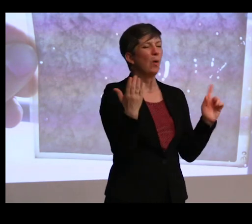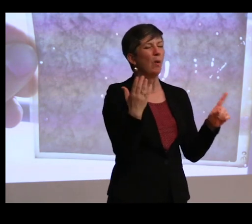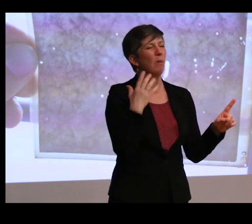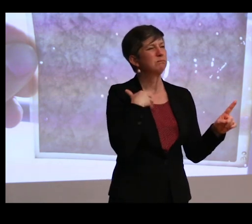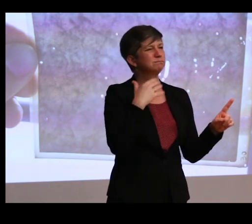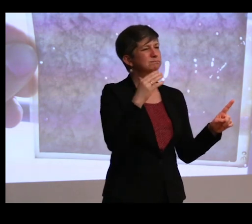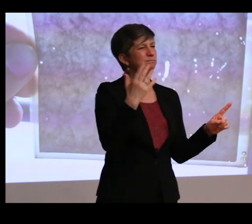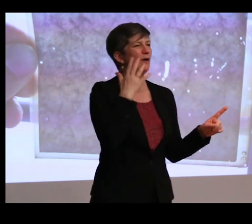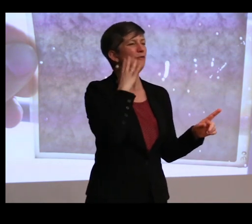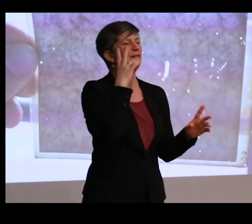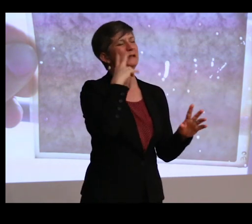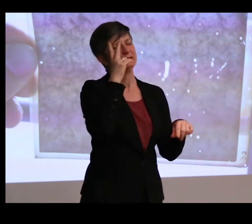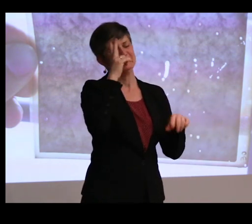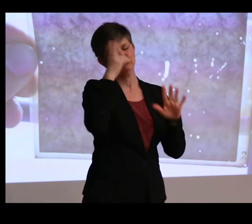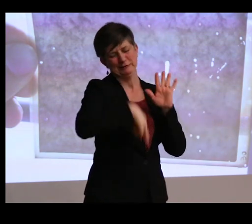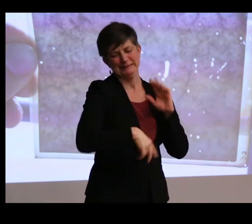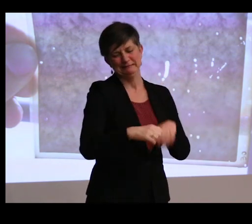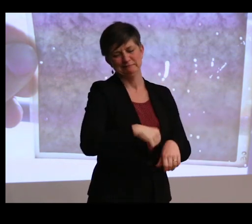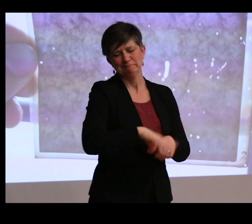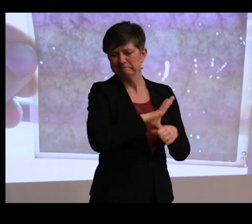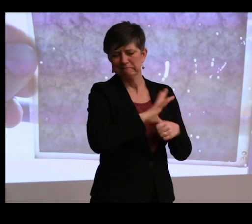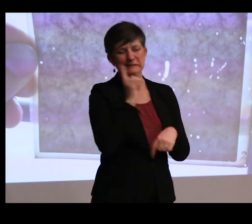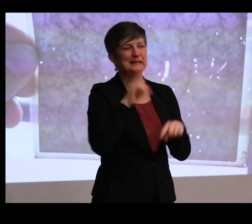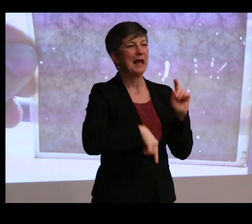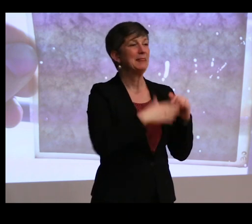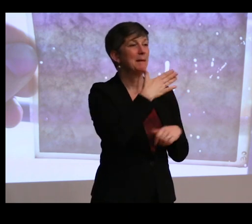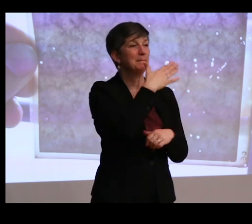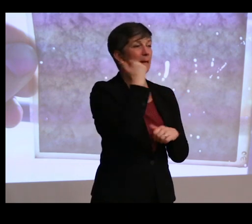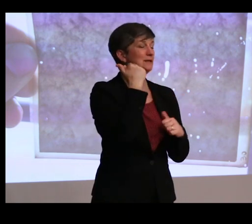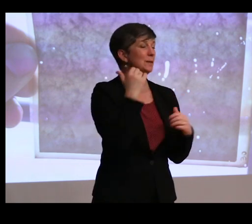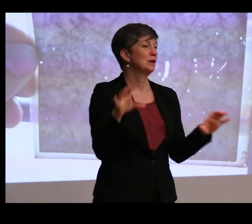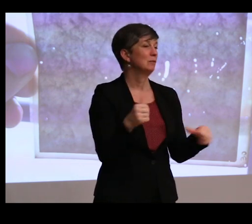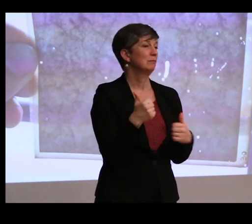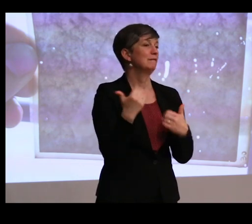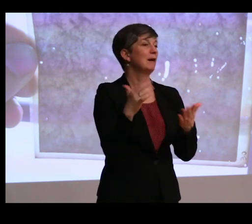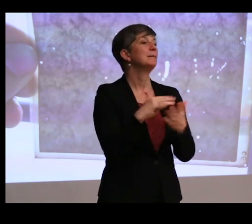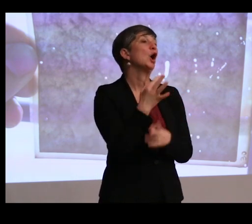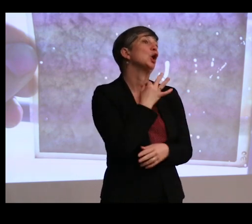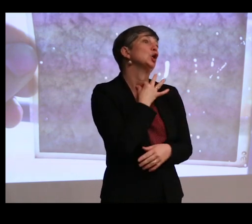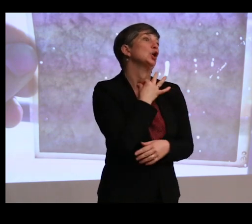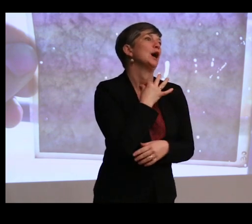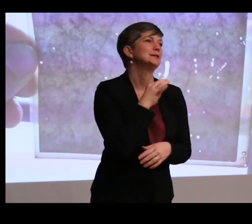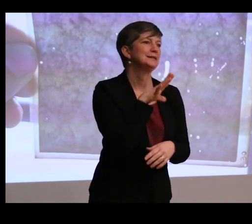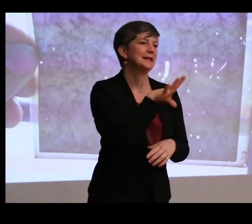for these illiterates, because the best we can do is provide them this kind of curiosity case.